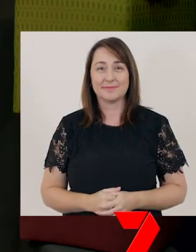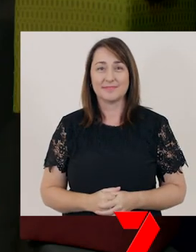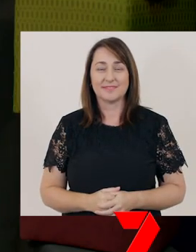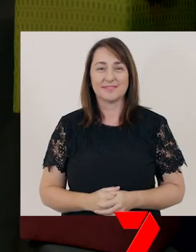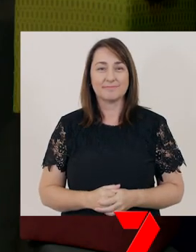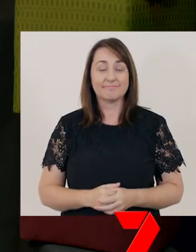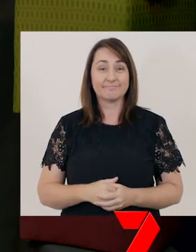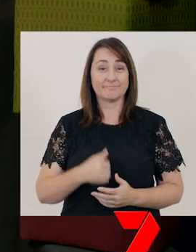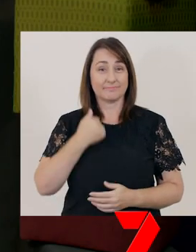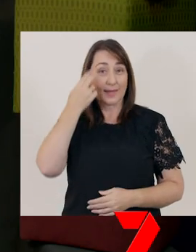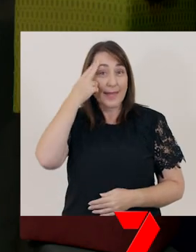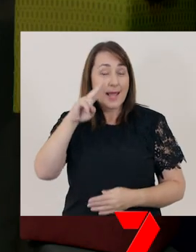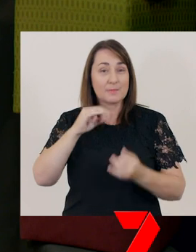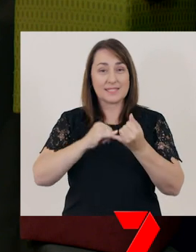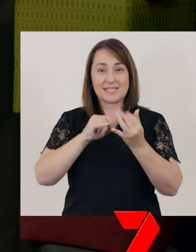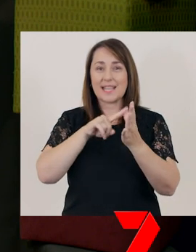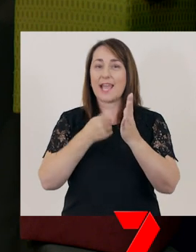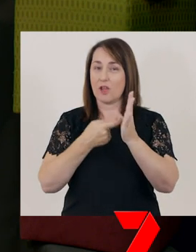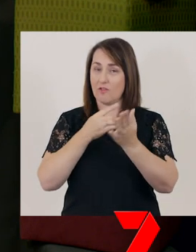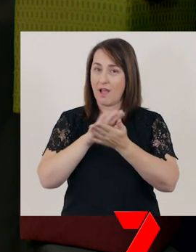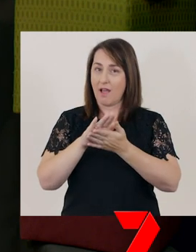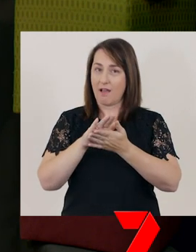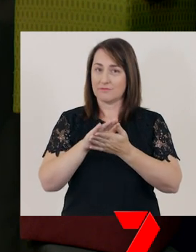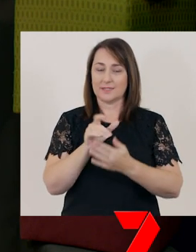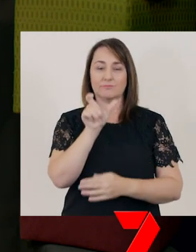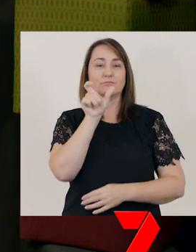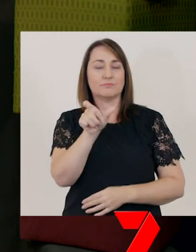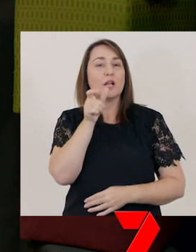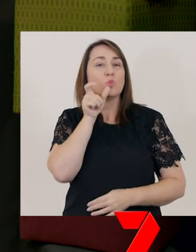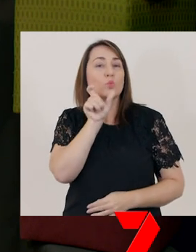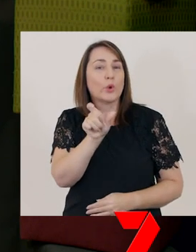My name, Sarah, is a word. A word is a group of letters.